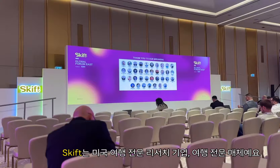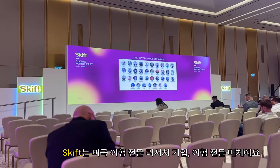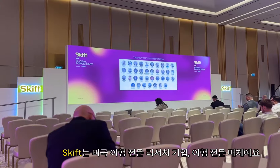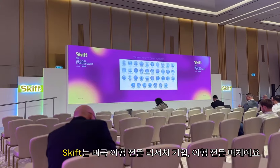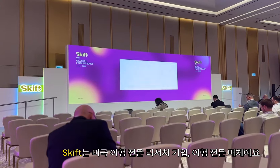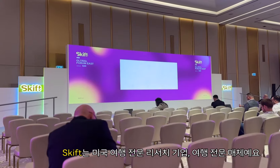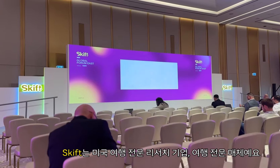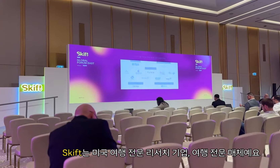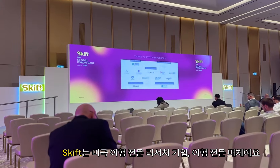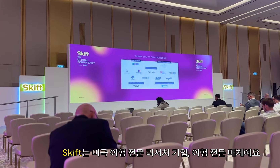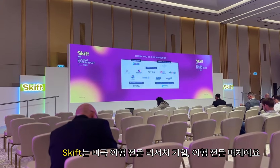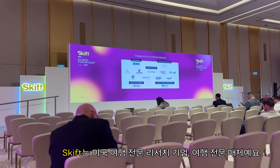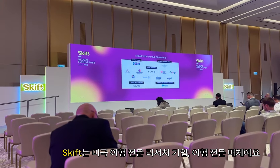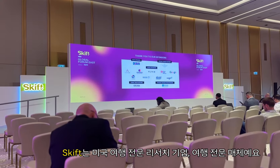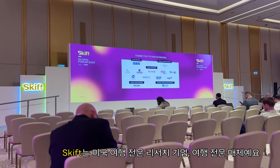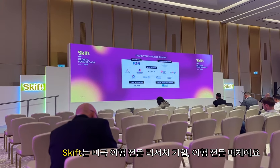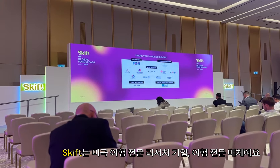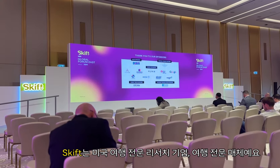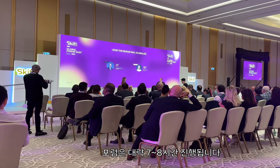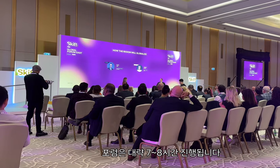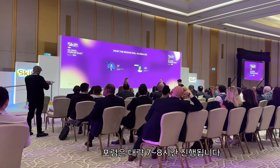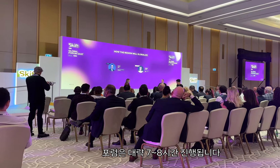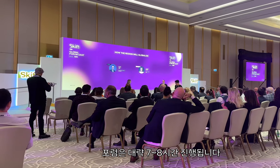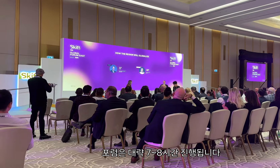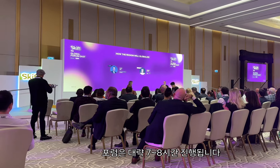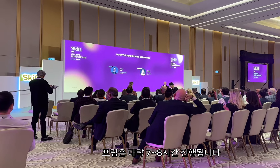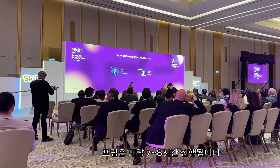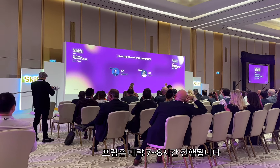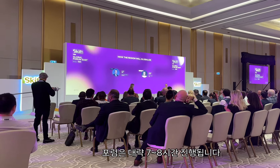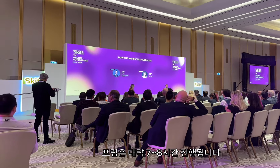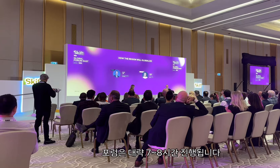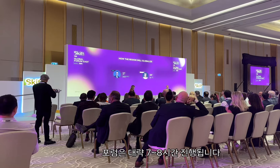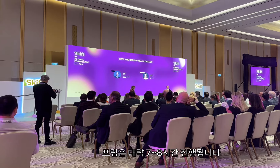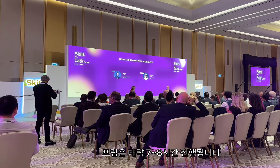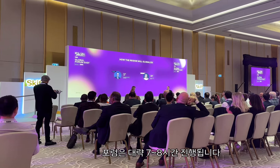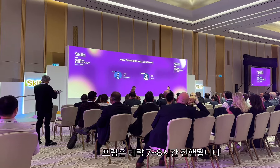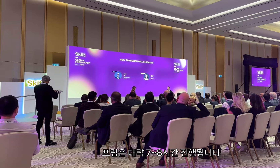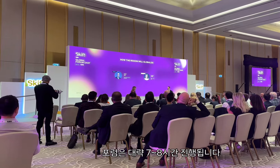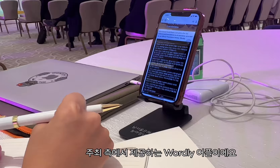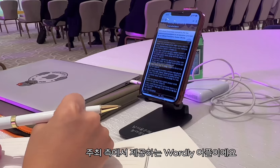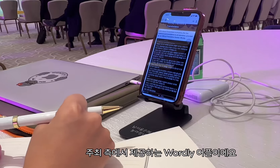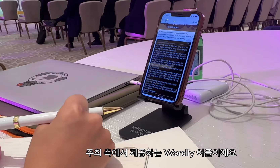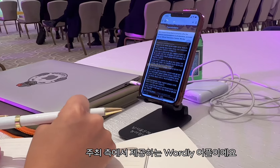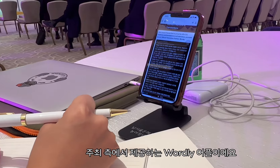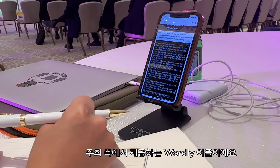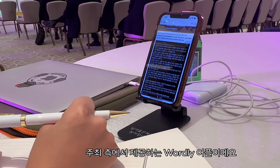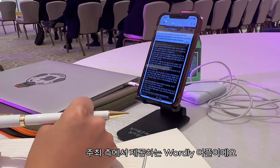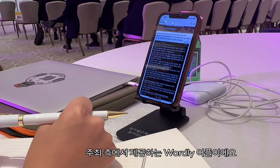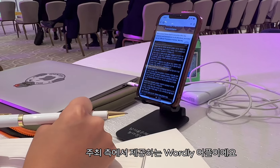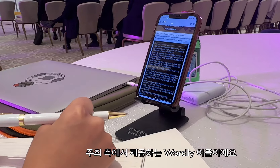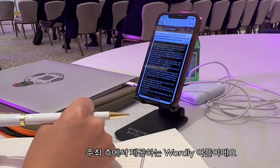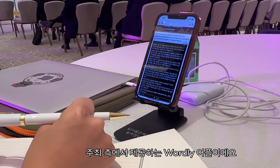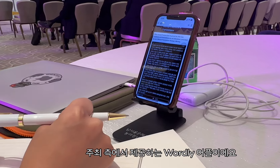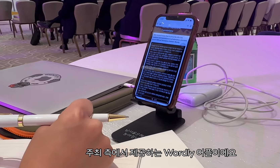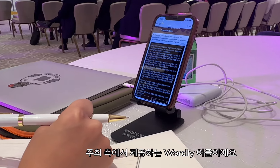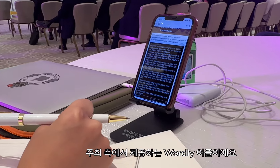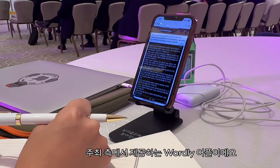Skift is an American travel research company and travel media outlet. The forum lasts approximately 7-8 hours. It is a Wordly app provided by the organizer.